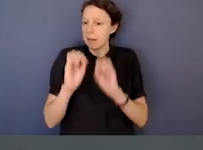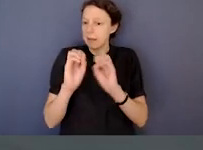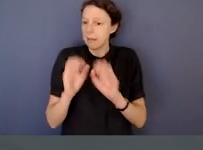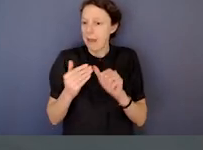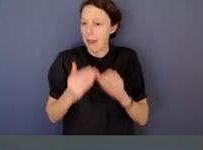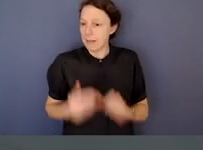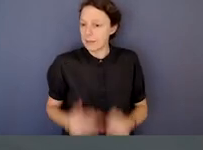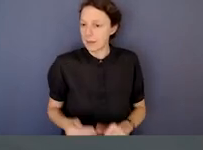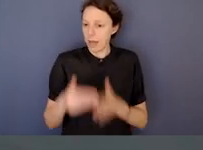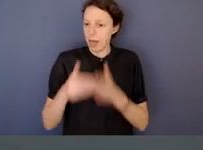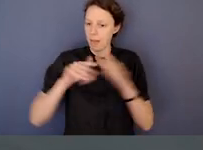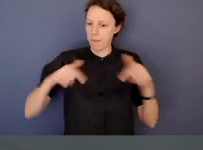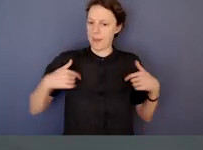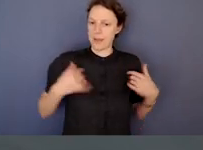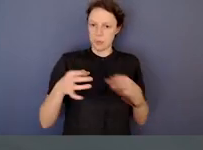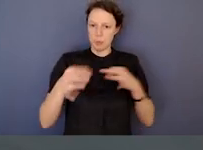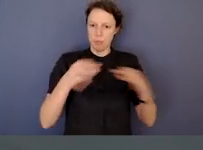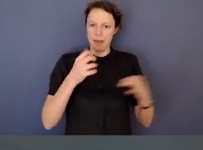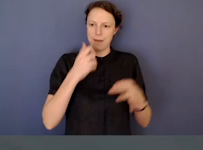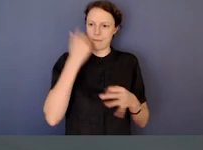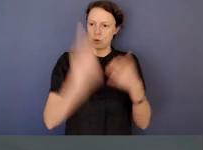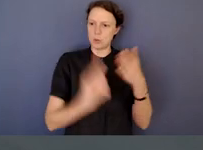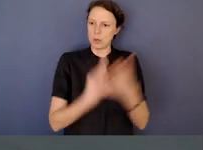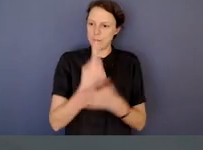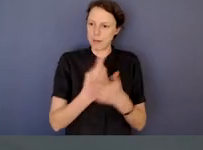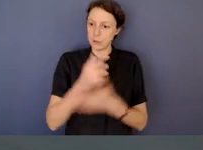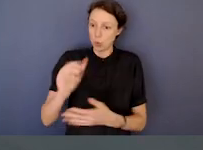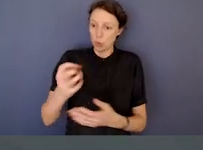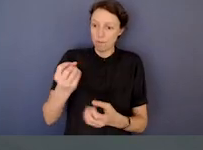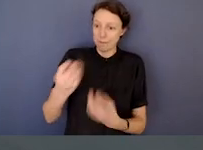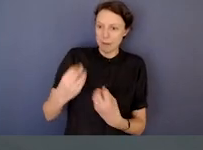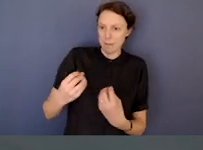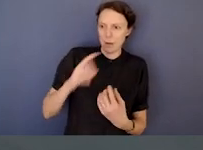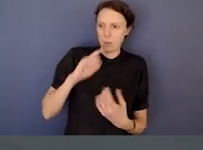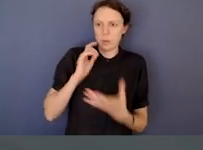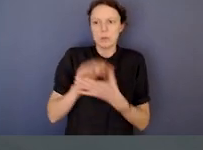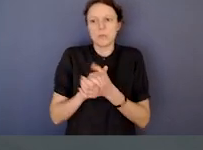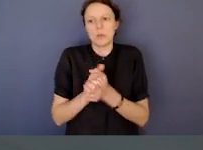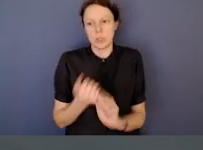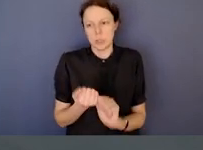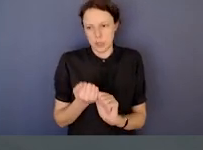Or you can use the QR code on the screen to access the survey and we take your feedback seriously and we'll appreciate it,